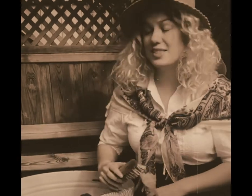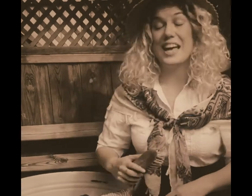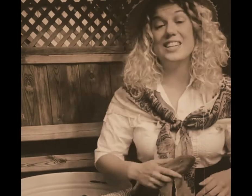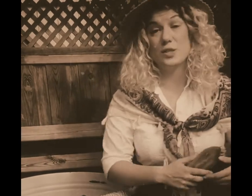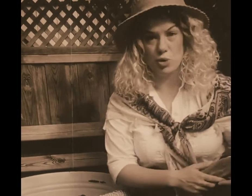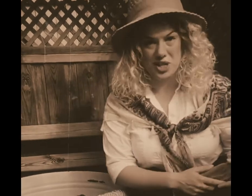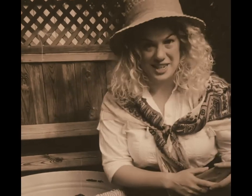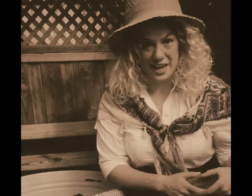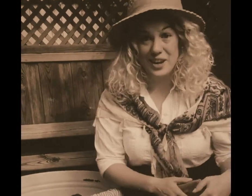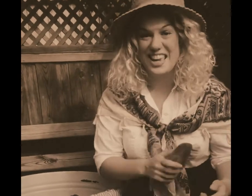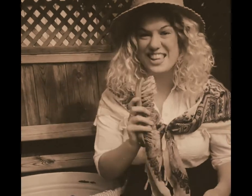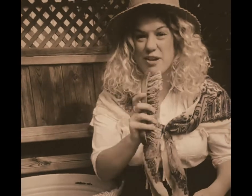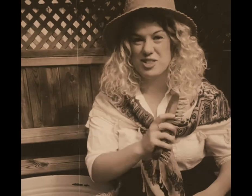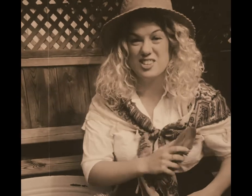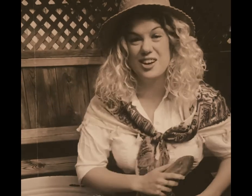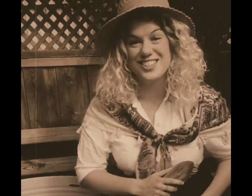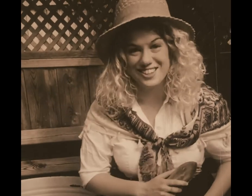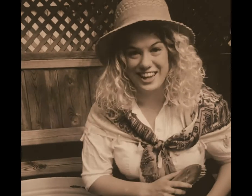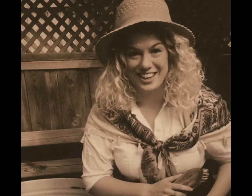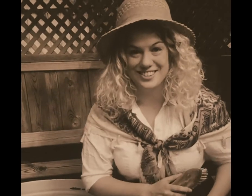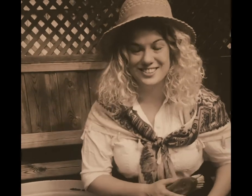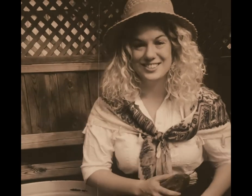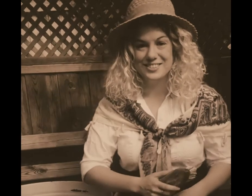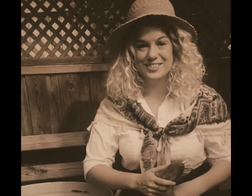Sunday's washing day, let's get everything nice and clean